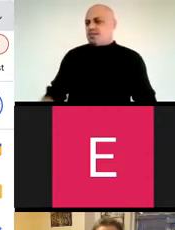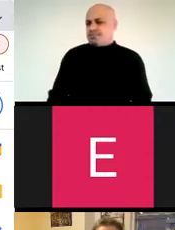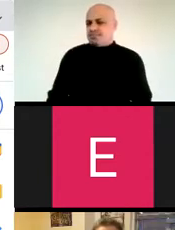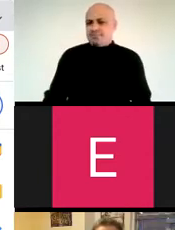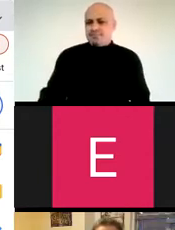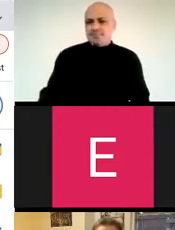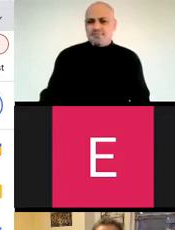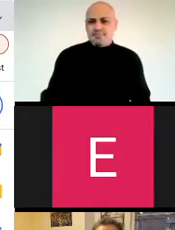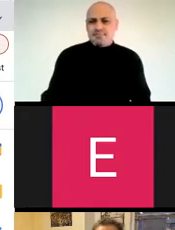Thank you so much.